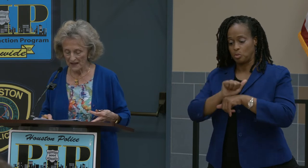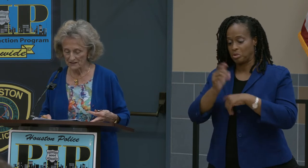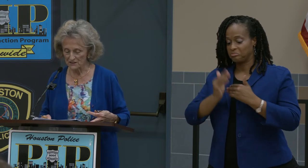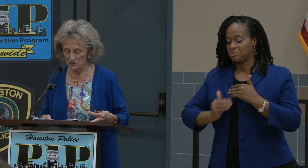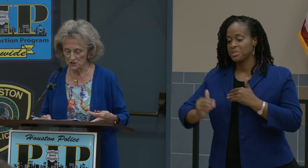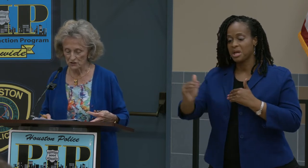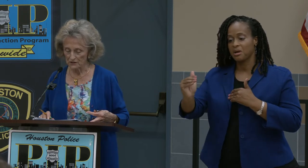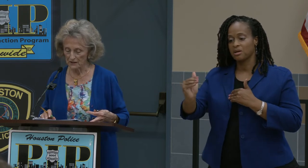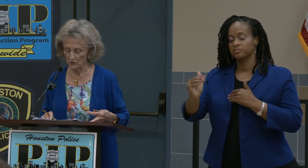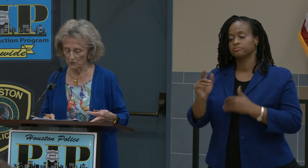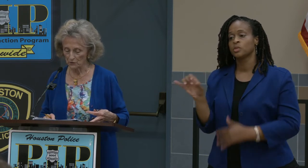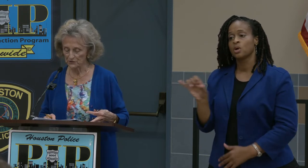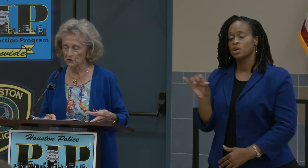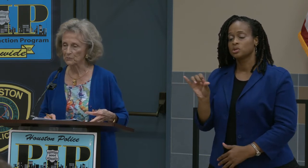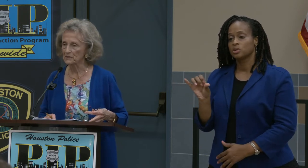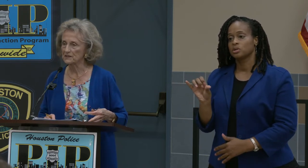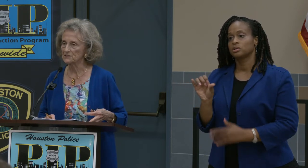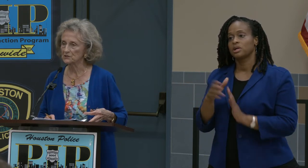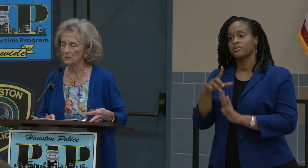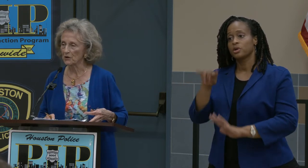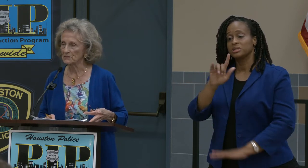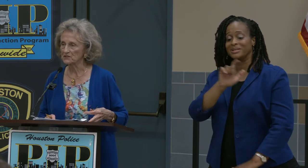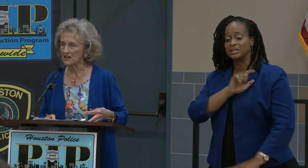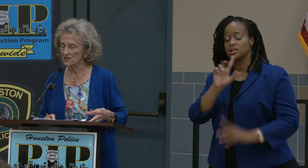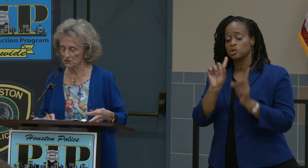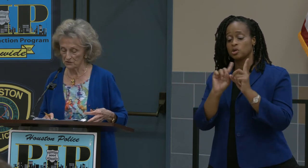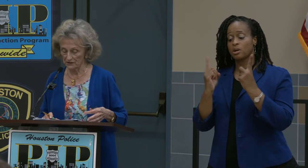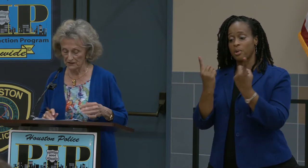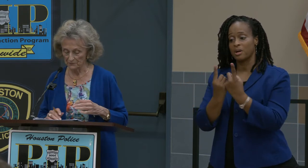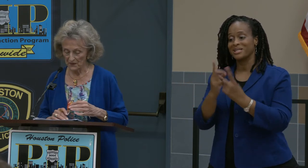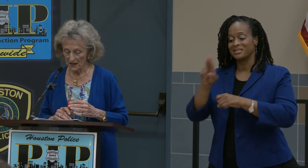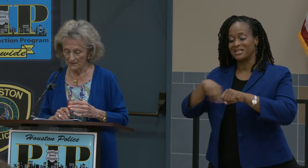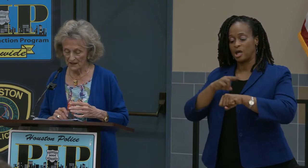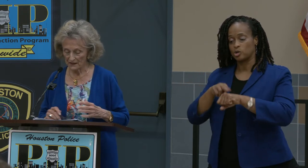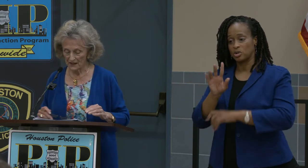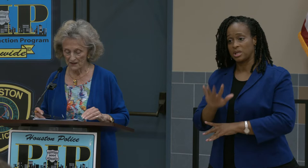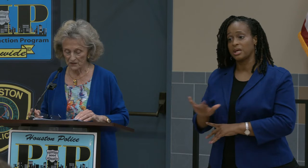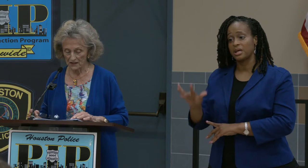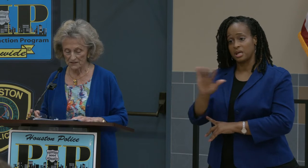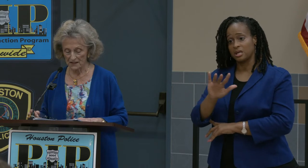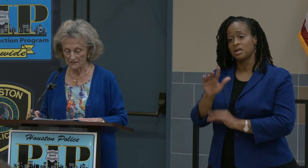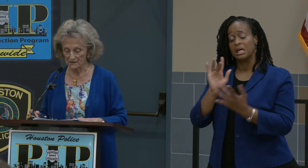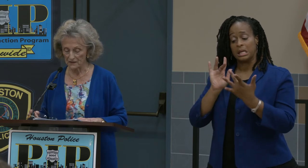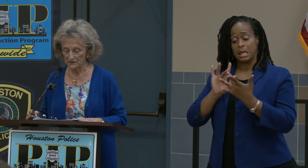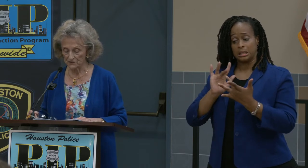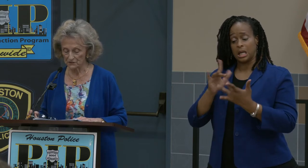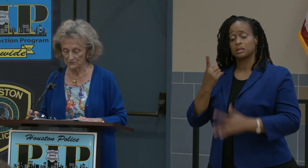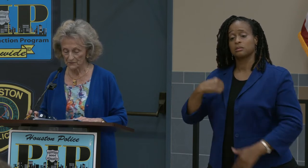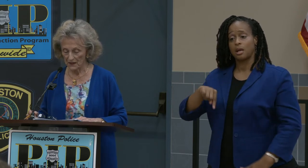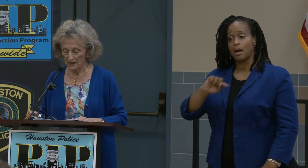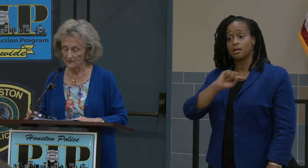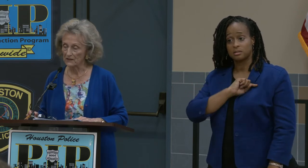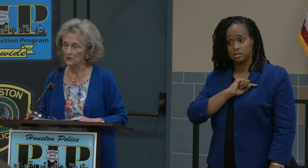In addition, there are also police departments nationally that have contacted us. They've heard